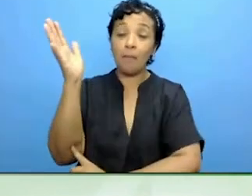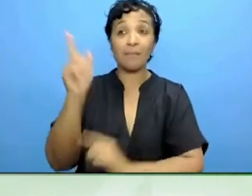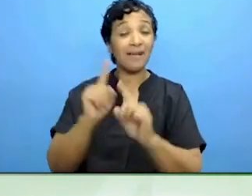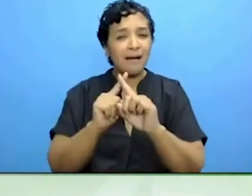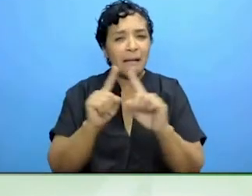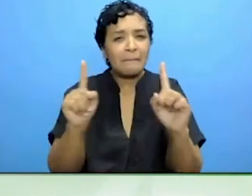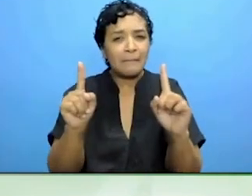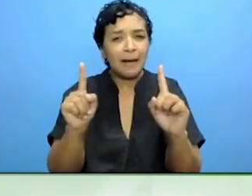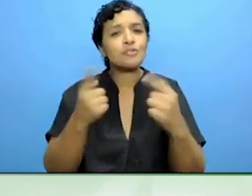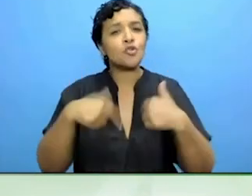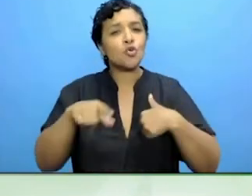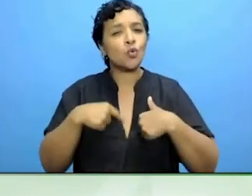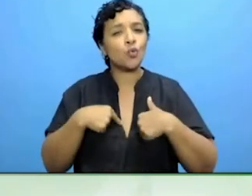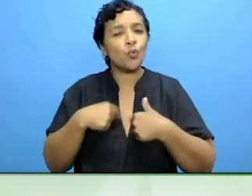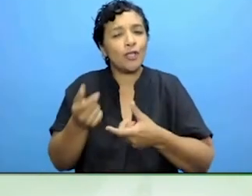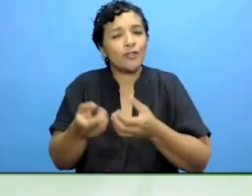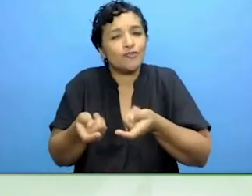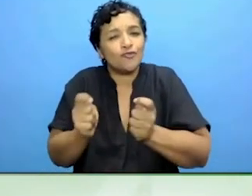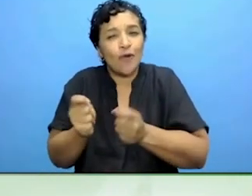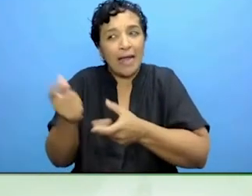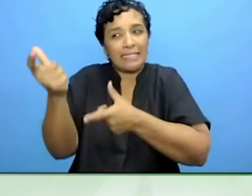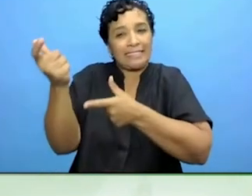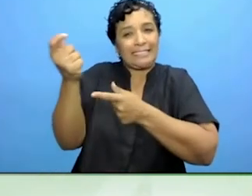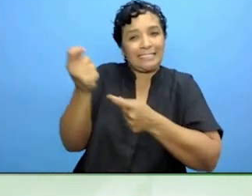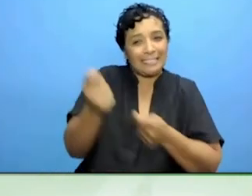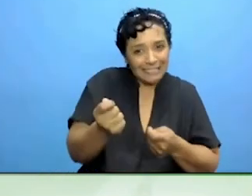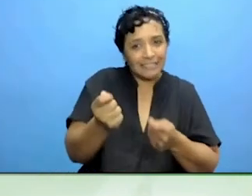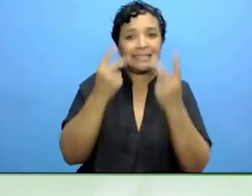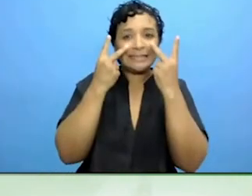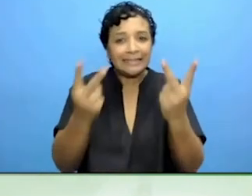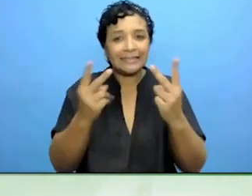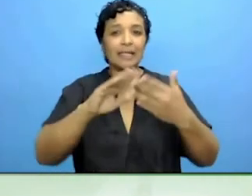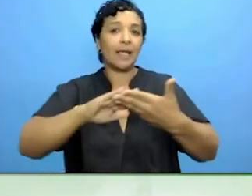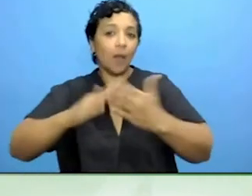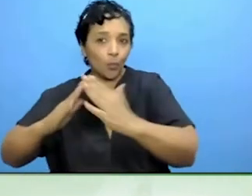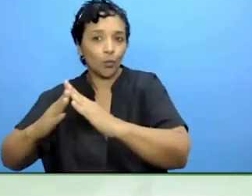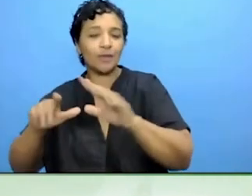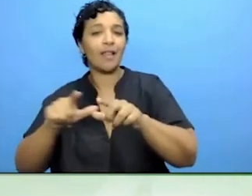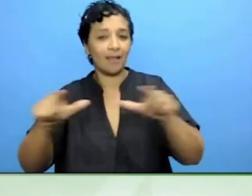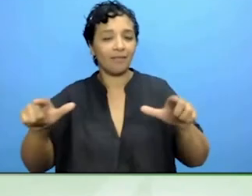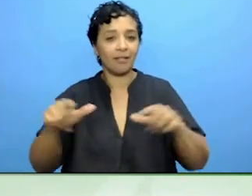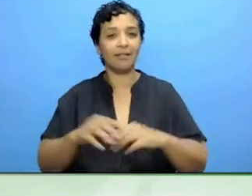But by putting that statement in as a subtitle to the disability strategy